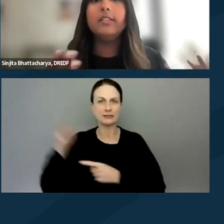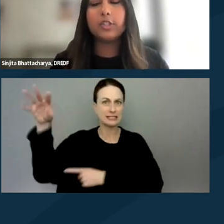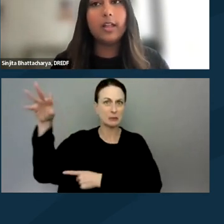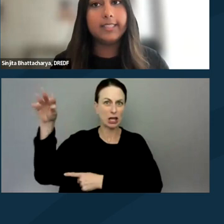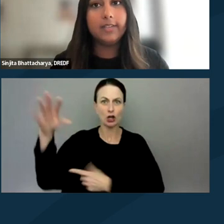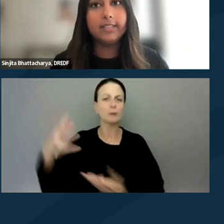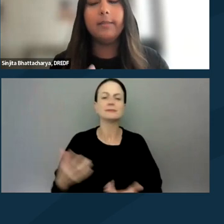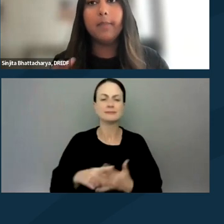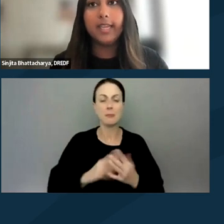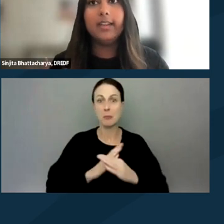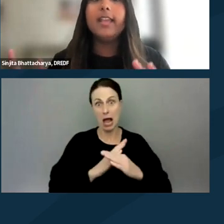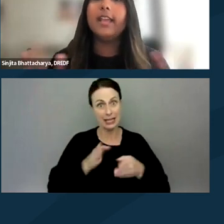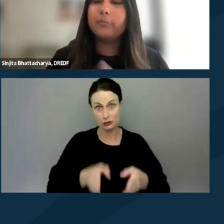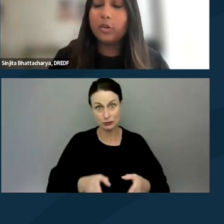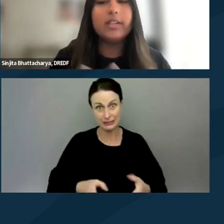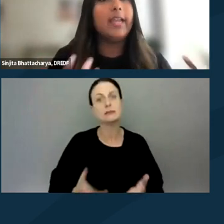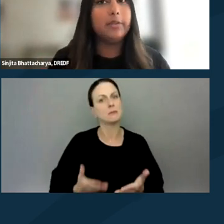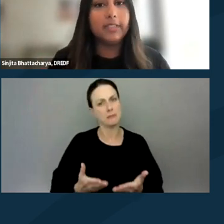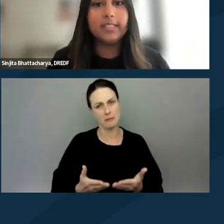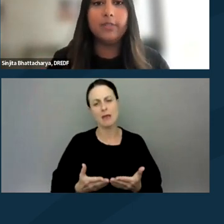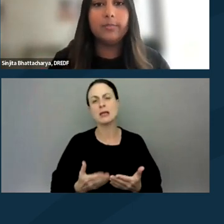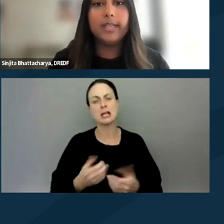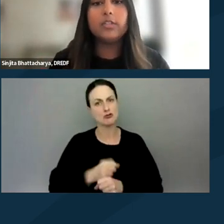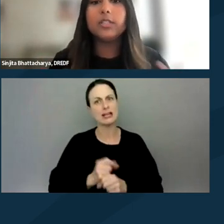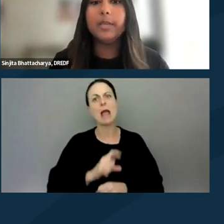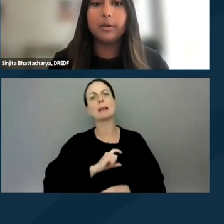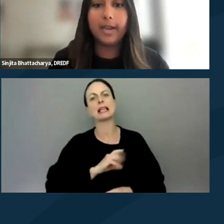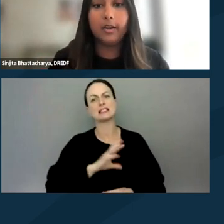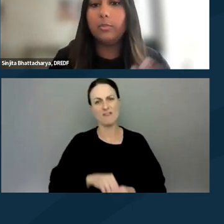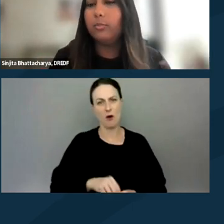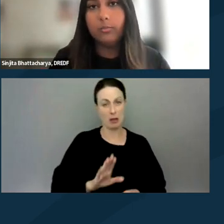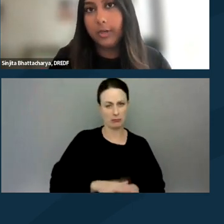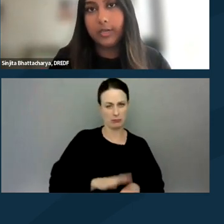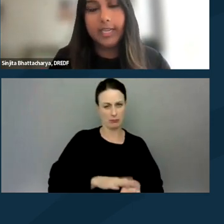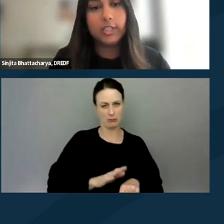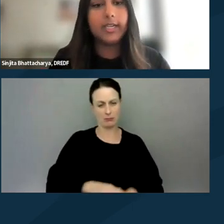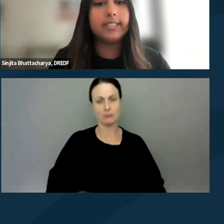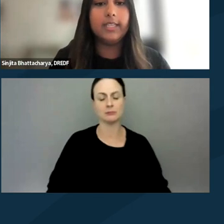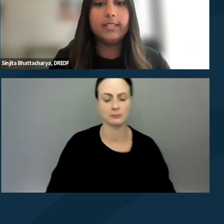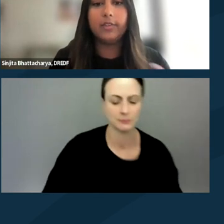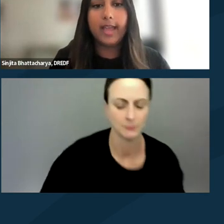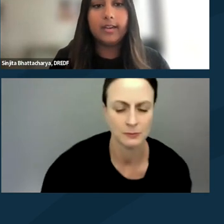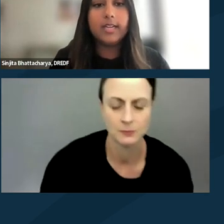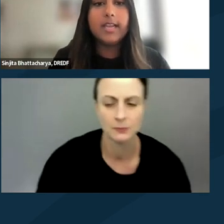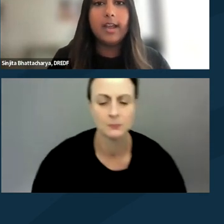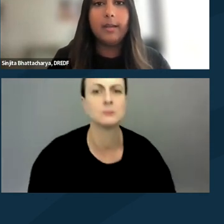These are all activities that might create police involvement. So just be prepared when you're engaging in activities for that.